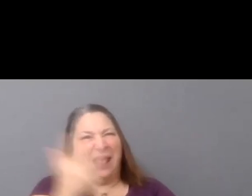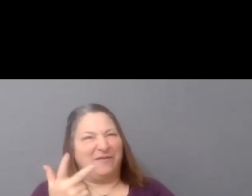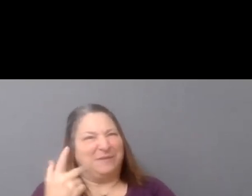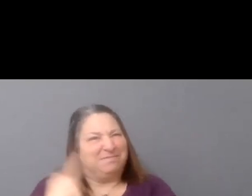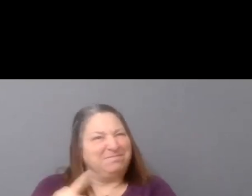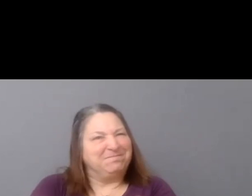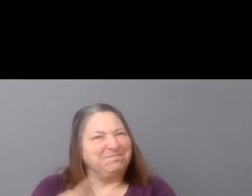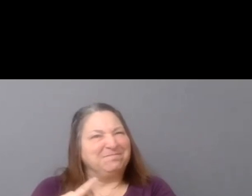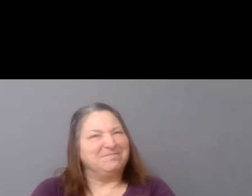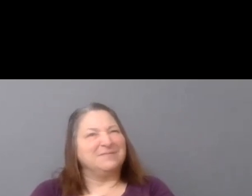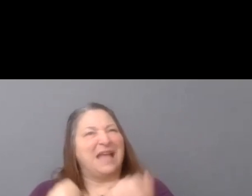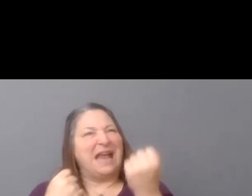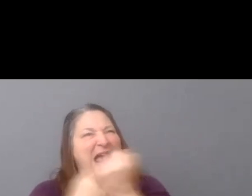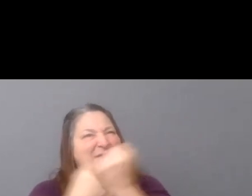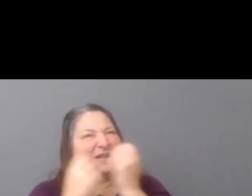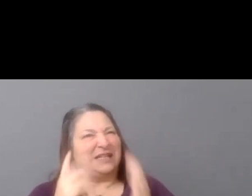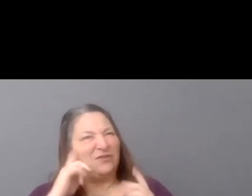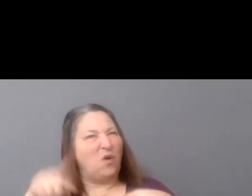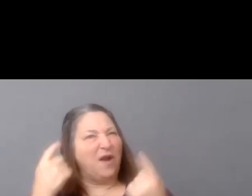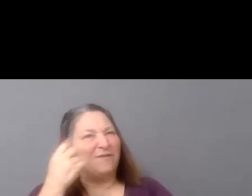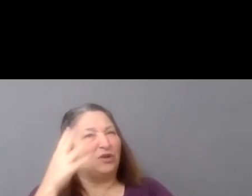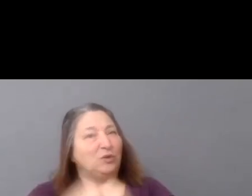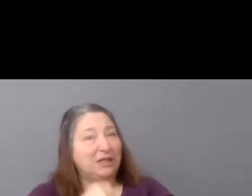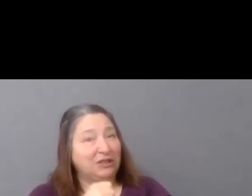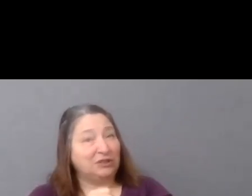So I'm first going to start by inviting Karin to give us